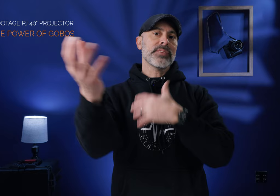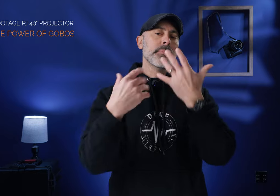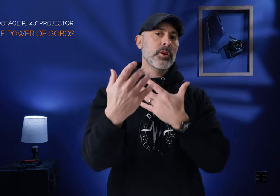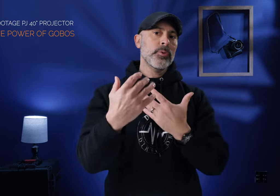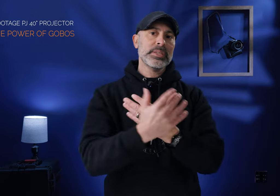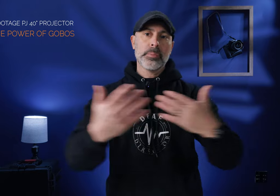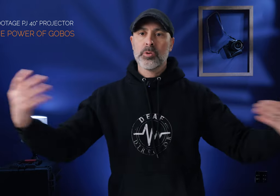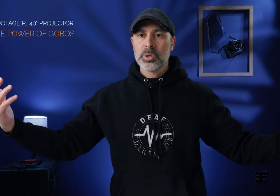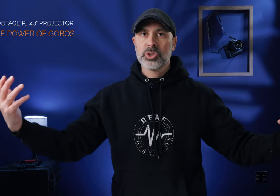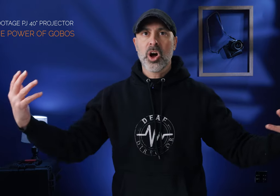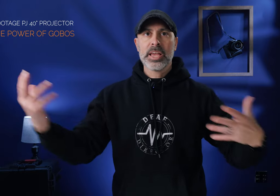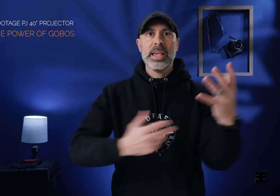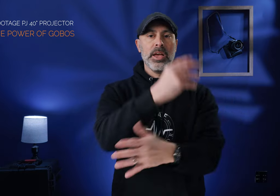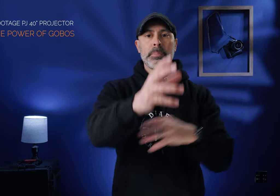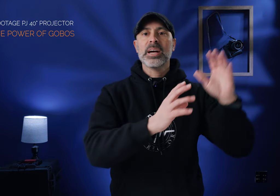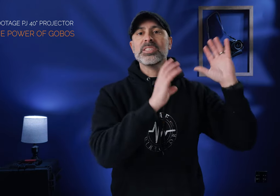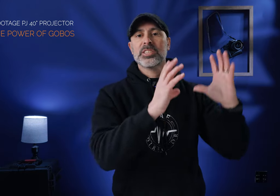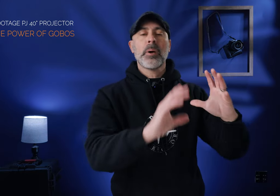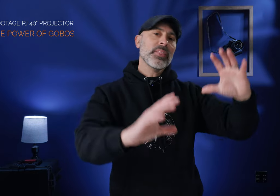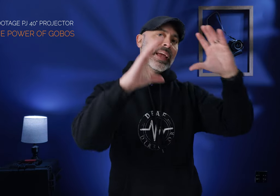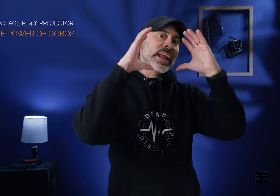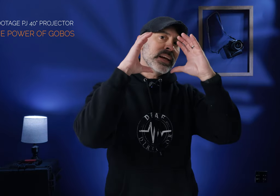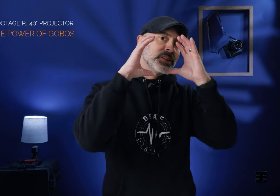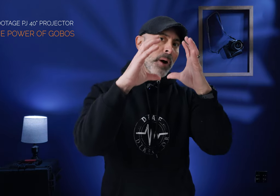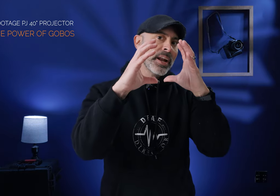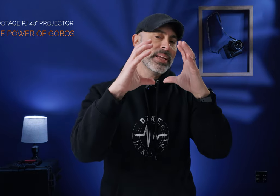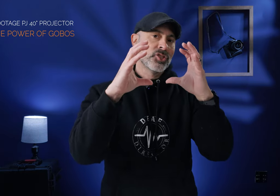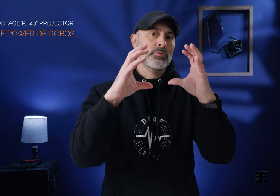if I'm interviewing someone or someone's talking because it's a spotlight and I can spot it in so